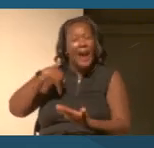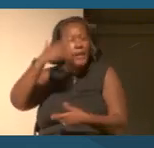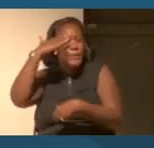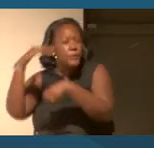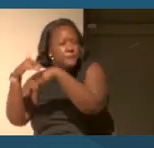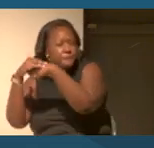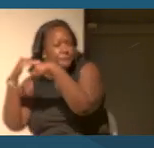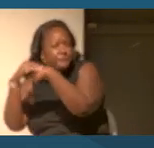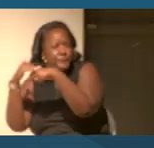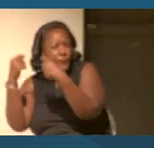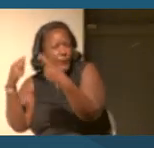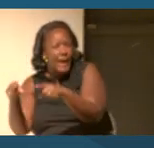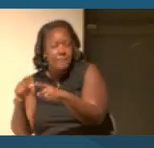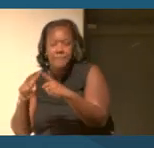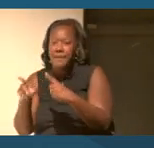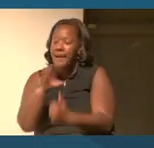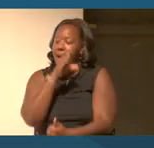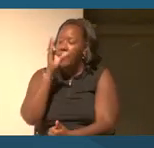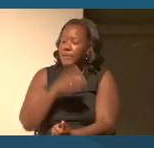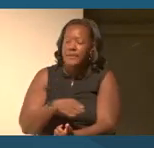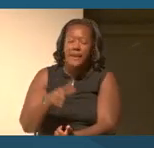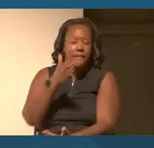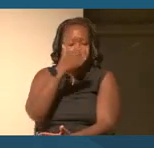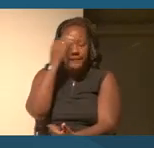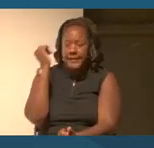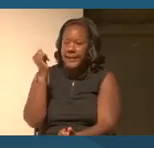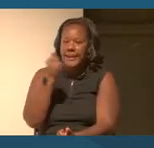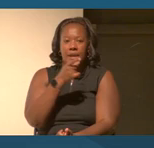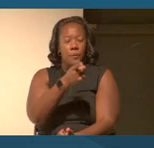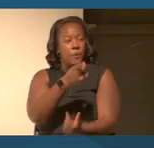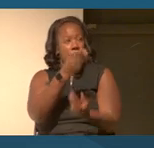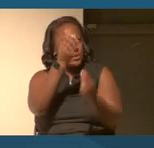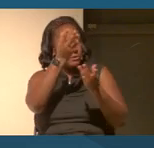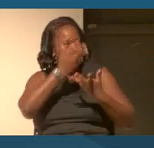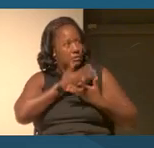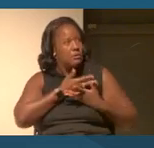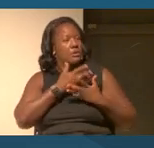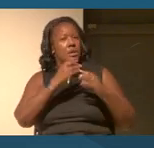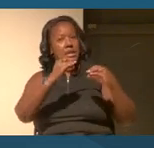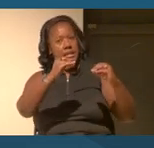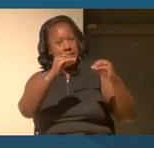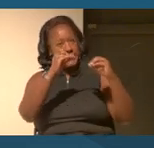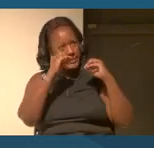But I will never forget the gap he filled by teaching about especially the American